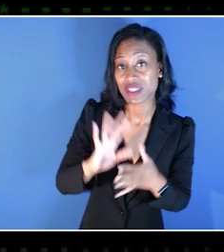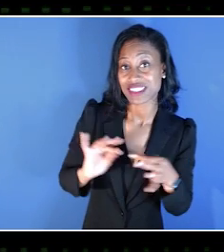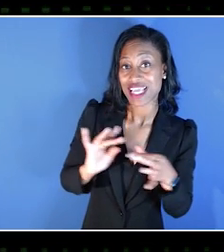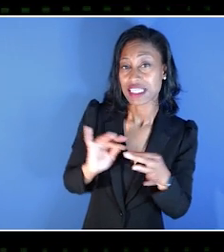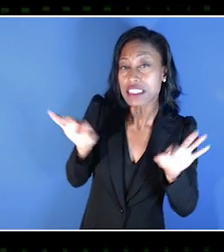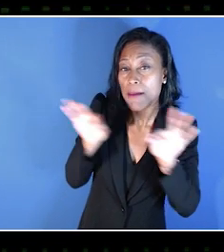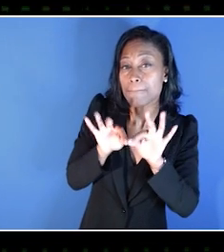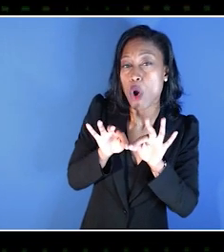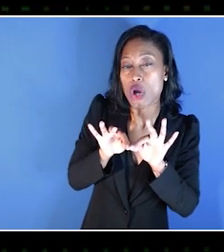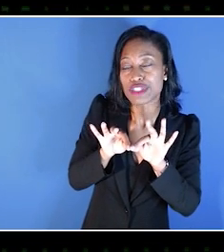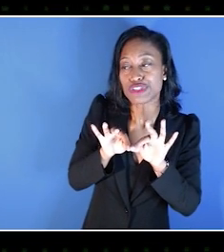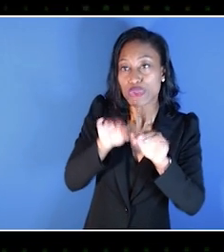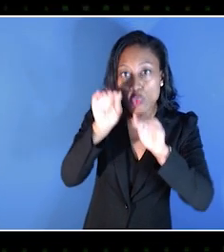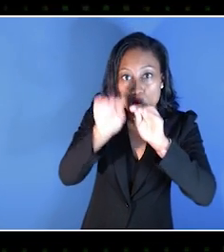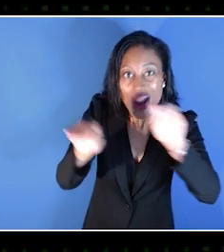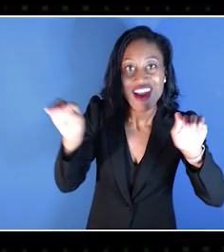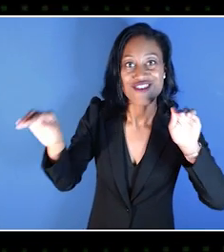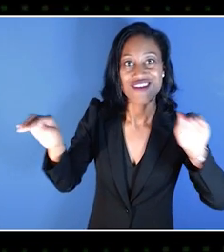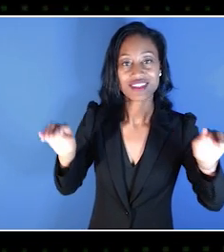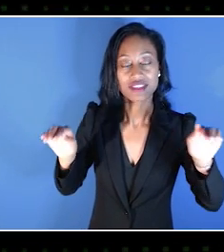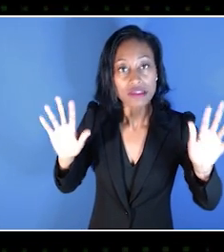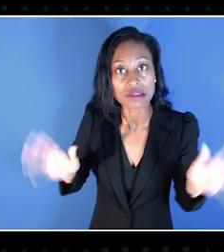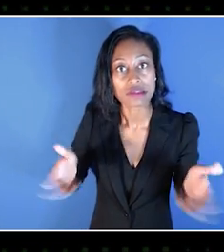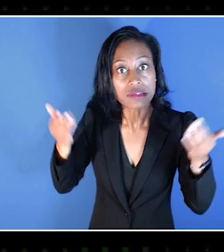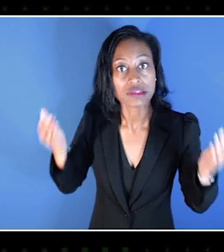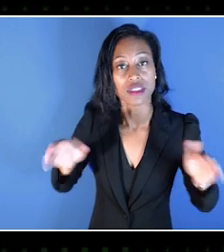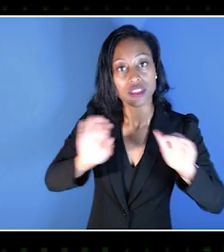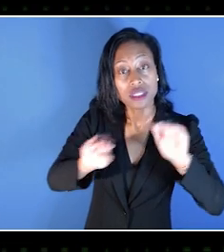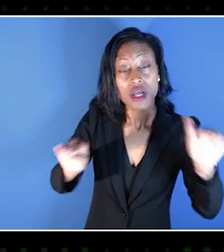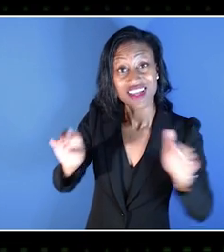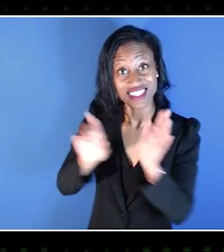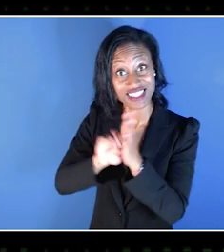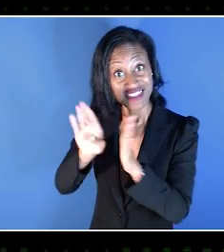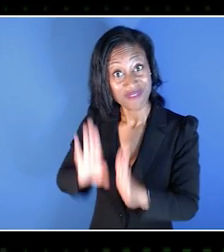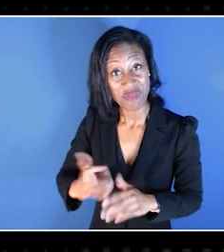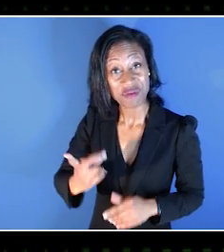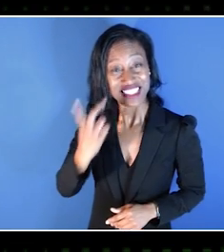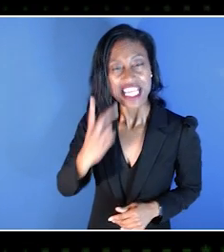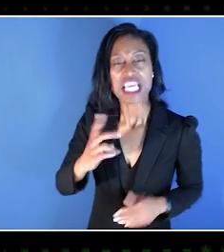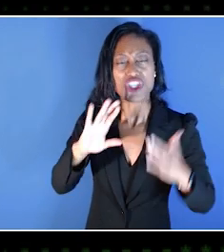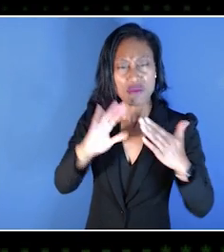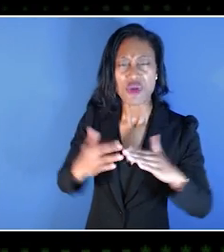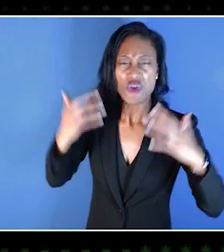you know, it's important that we raise awareness of this so that developers are seeing that this is what the community wants,